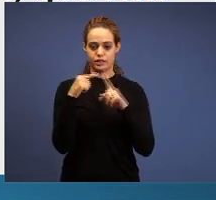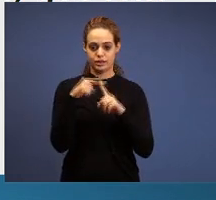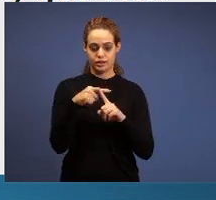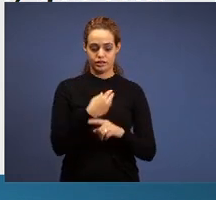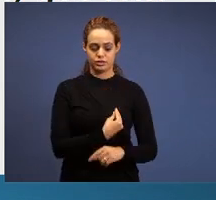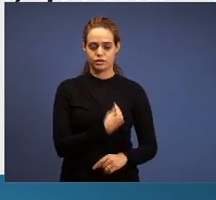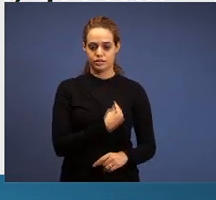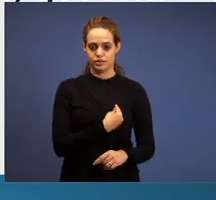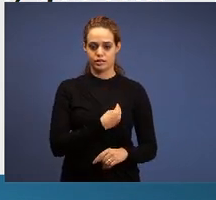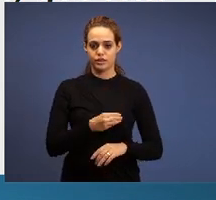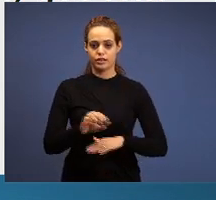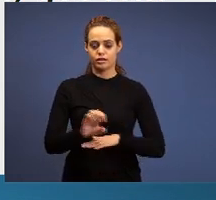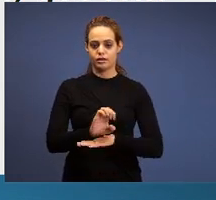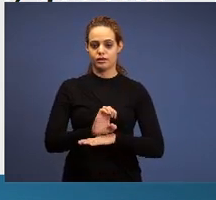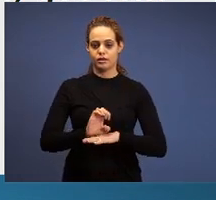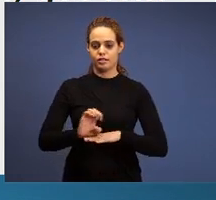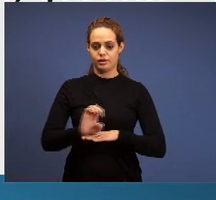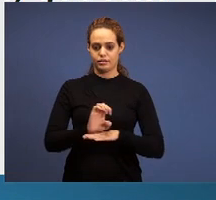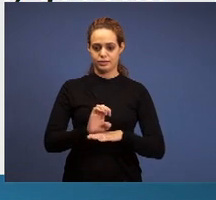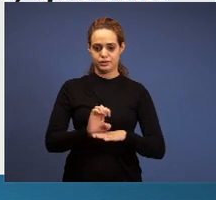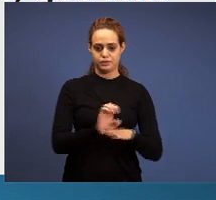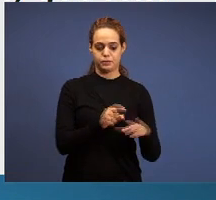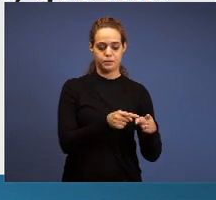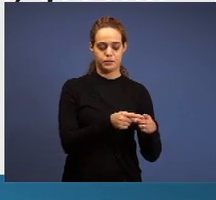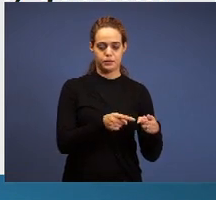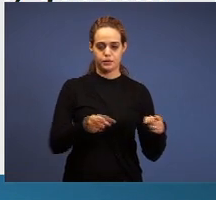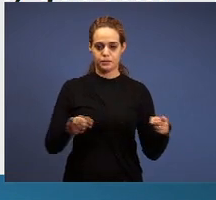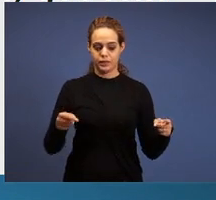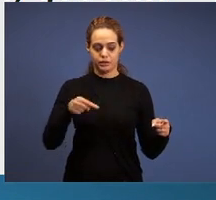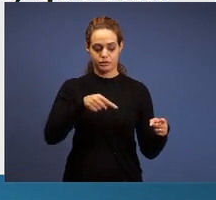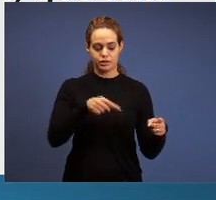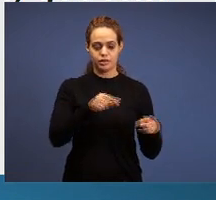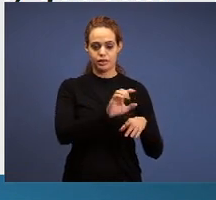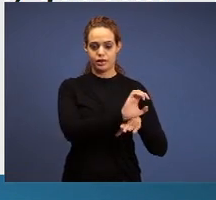period of Ephesus: These things says He who holds